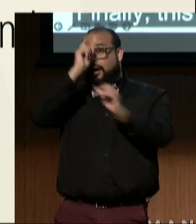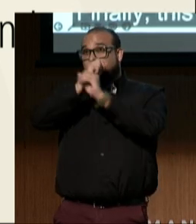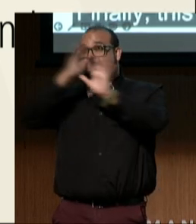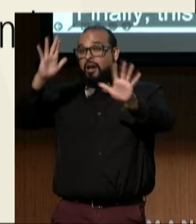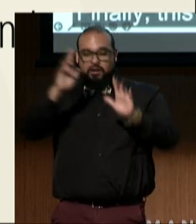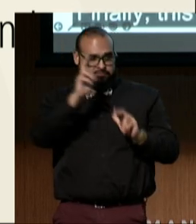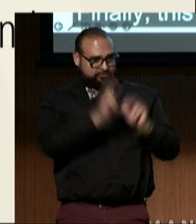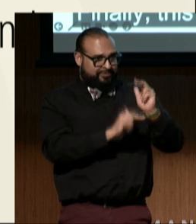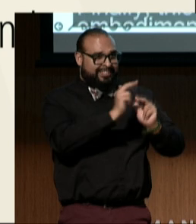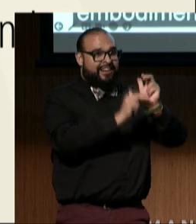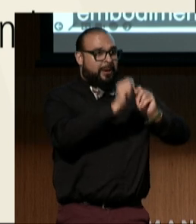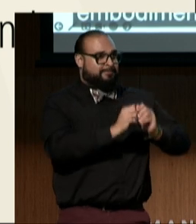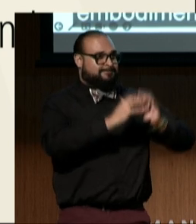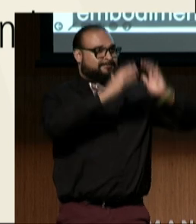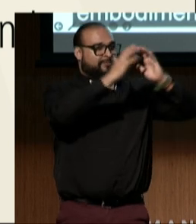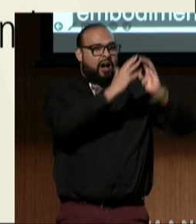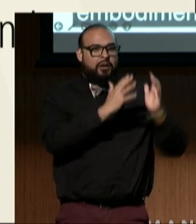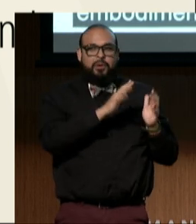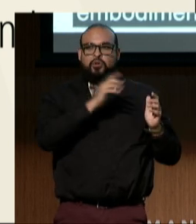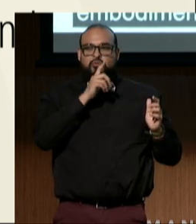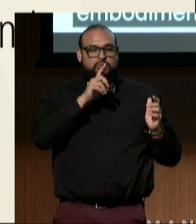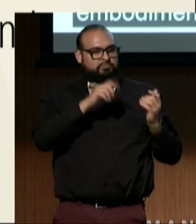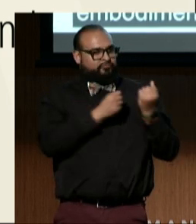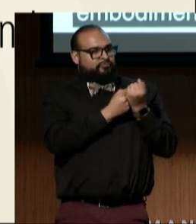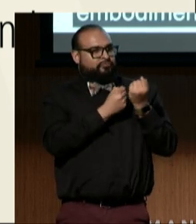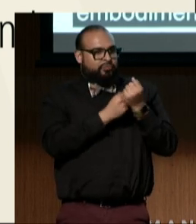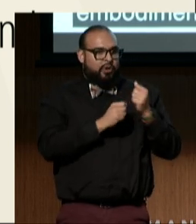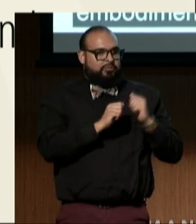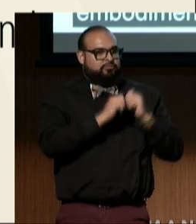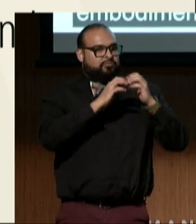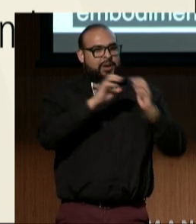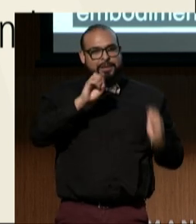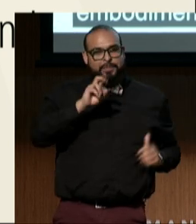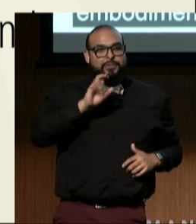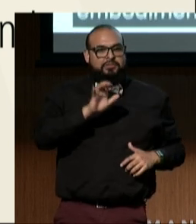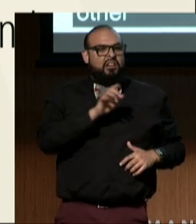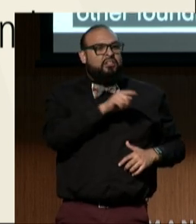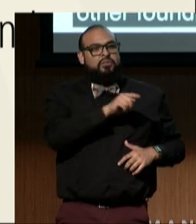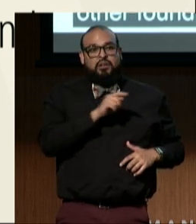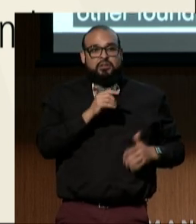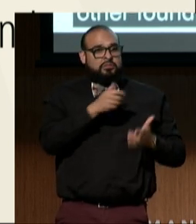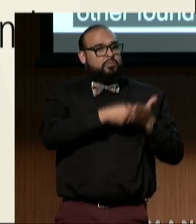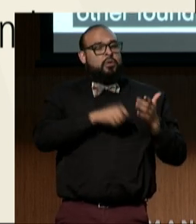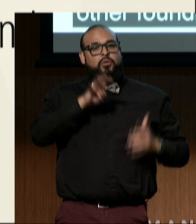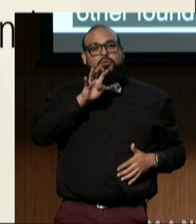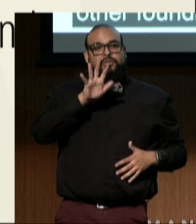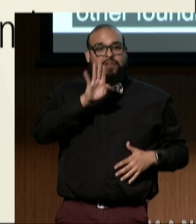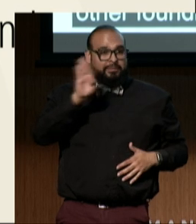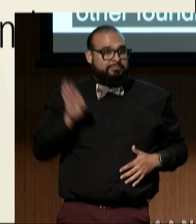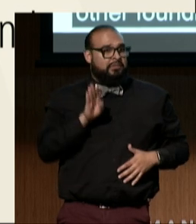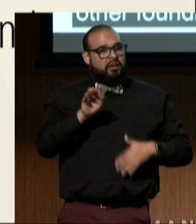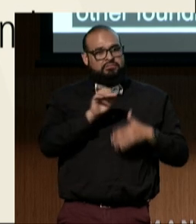and the other founding ERC board members, a $45 million project covering 82,000 square feet,